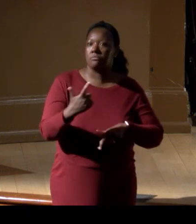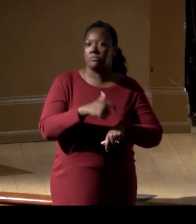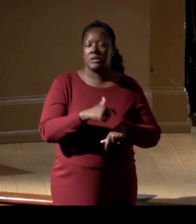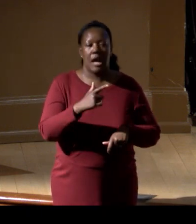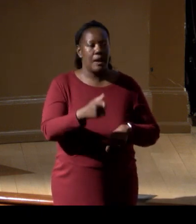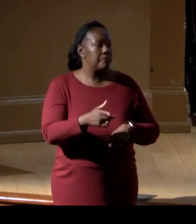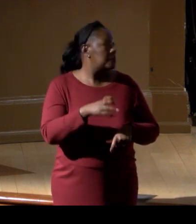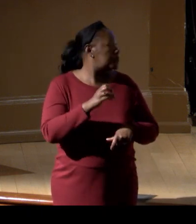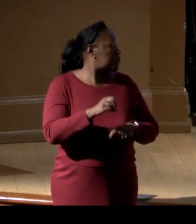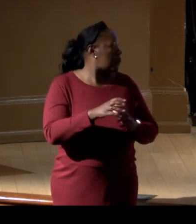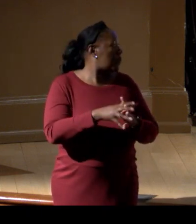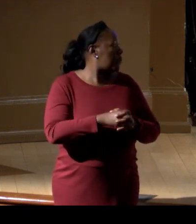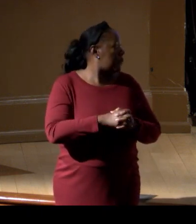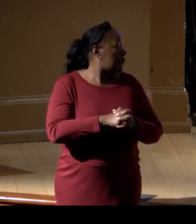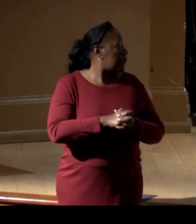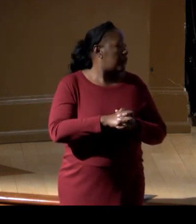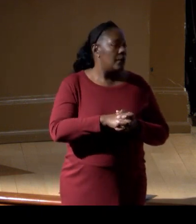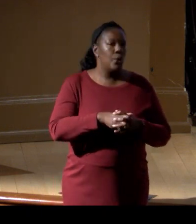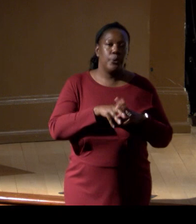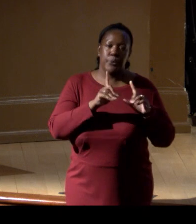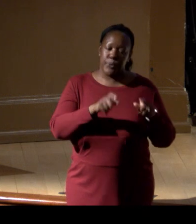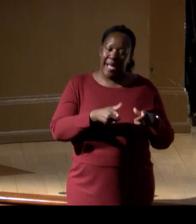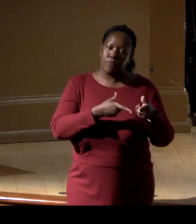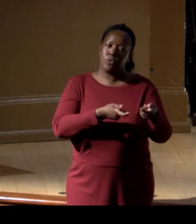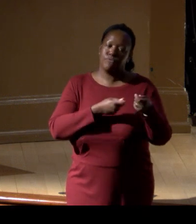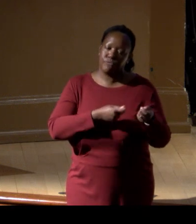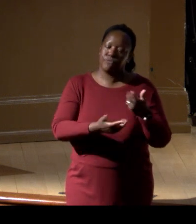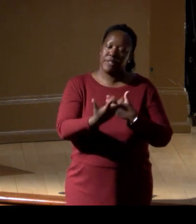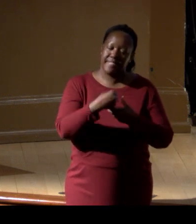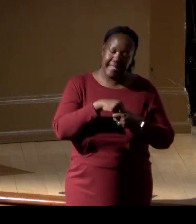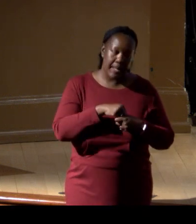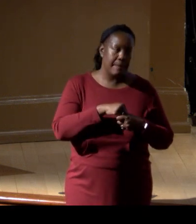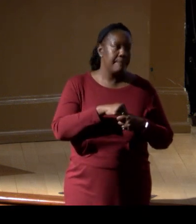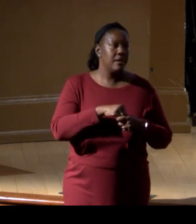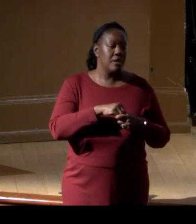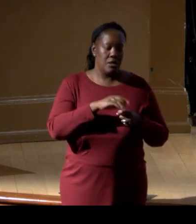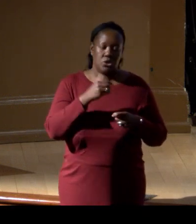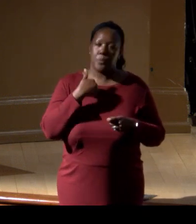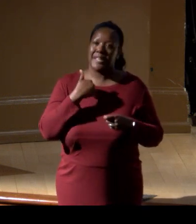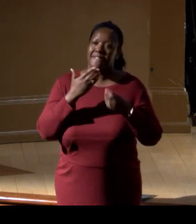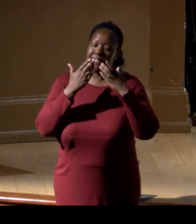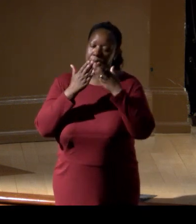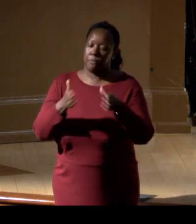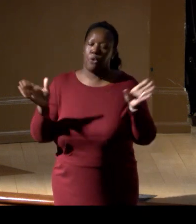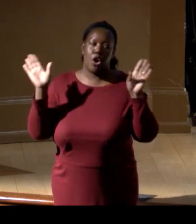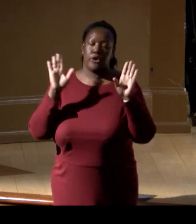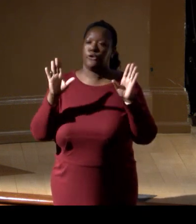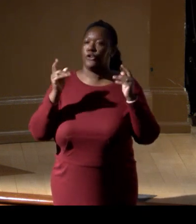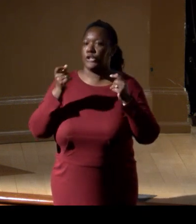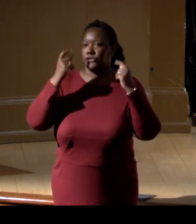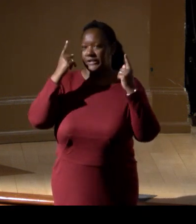So those groups I think can really inform us, and have that broader historical kind of paleocultural story to tell.